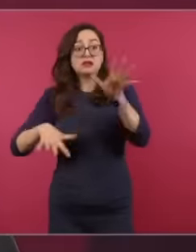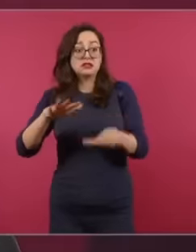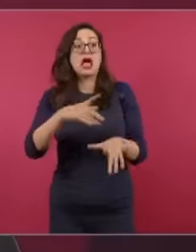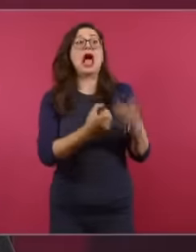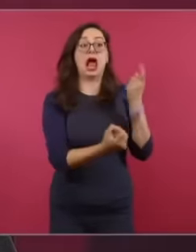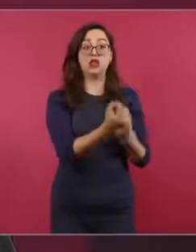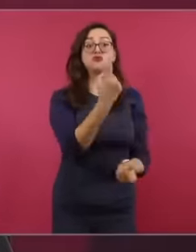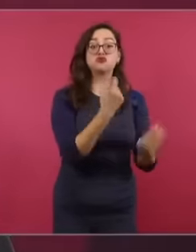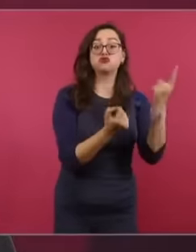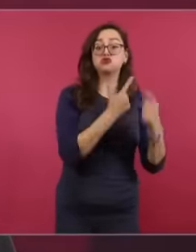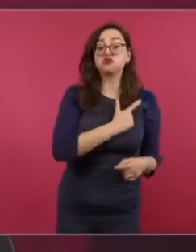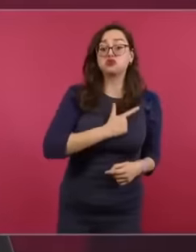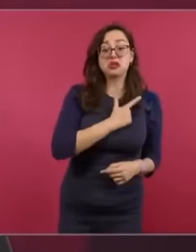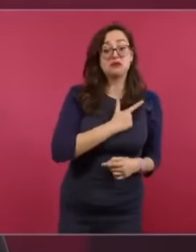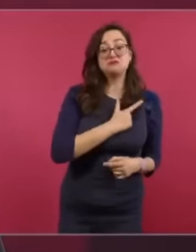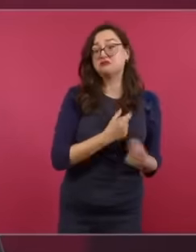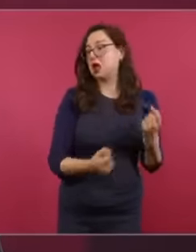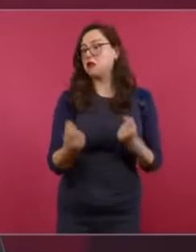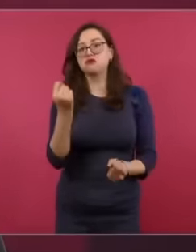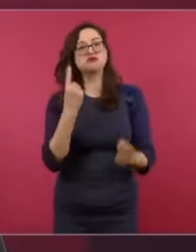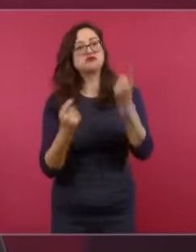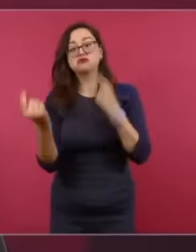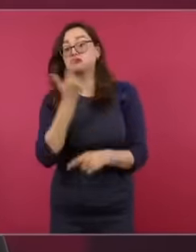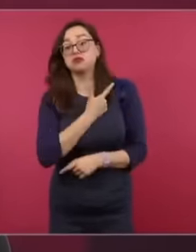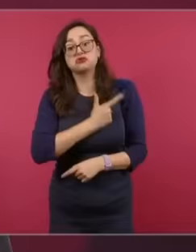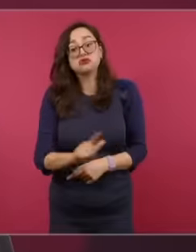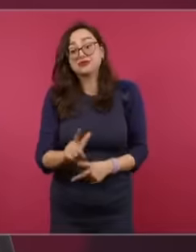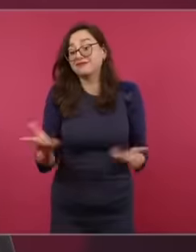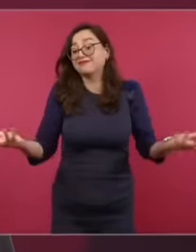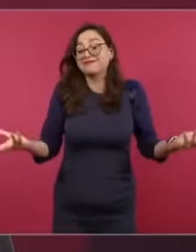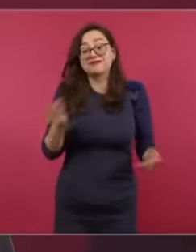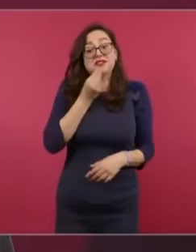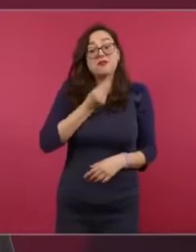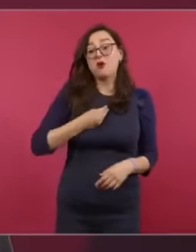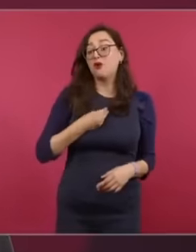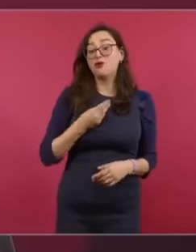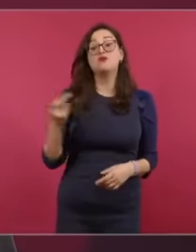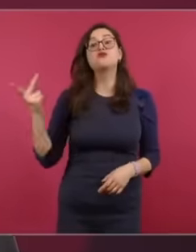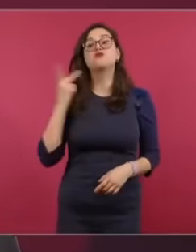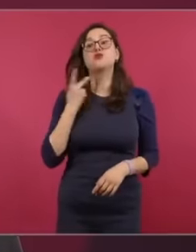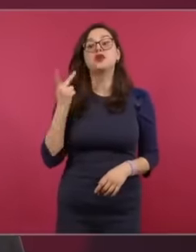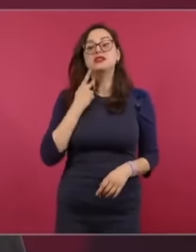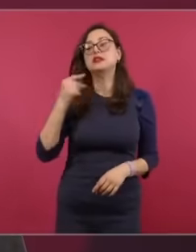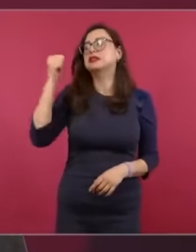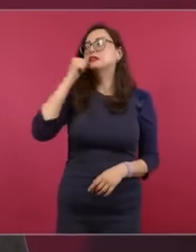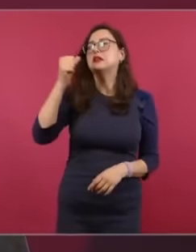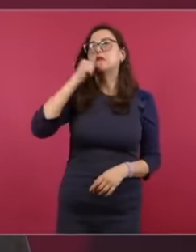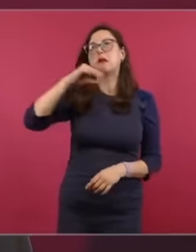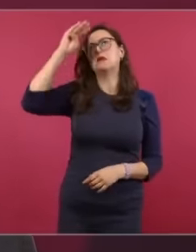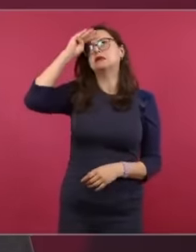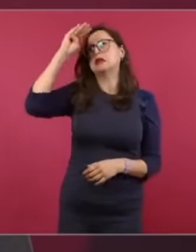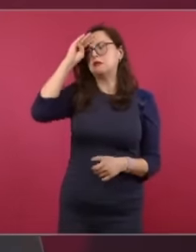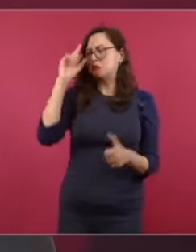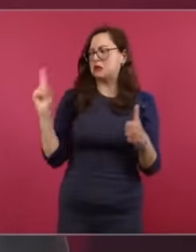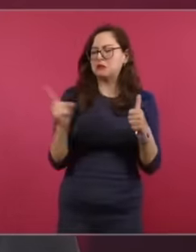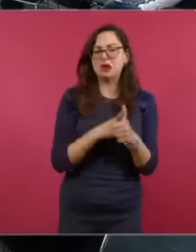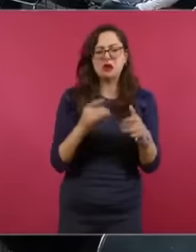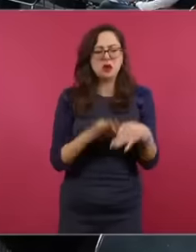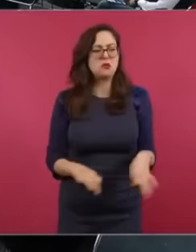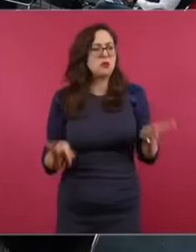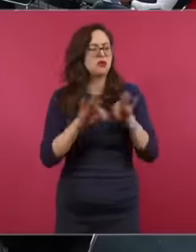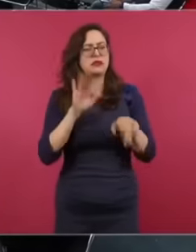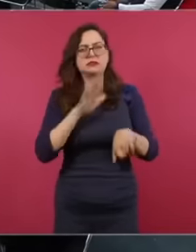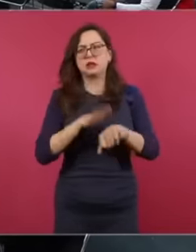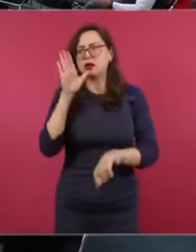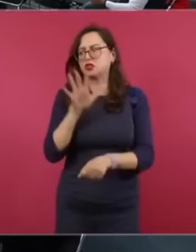to prioritize what is most important, for example when President Trump